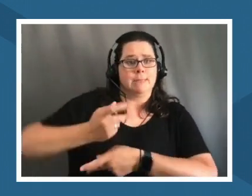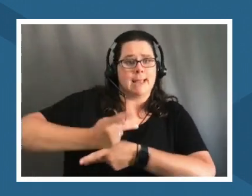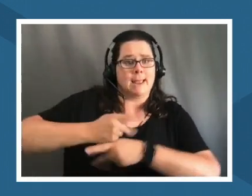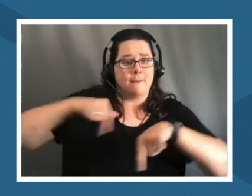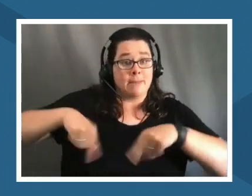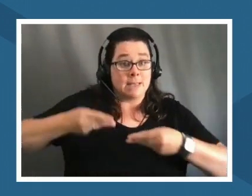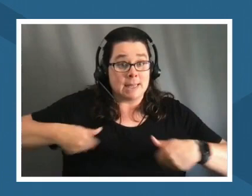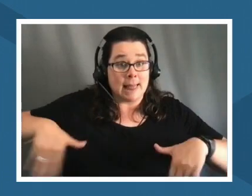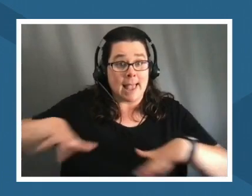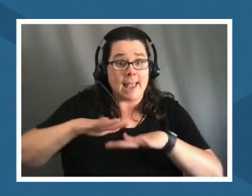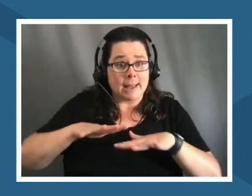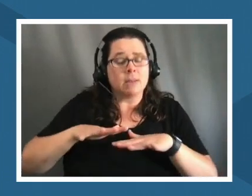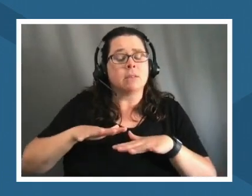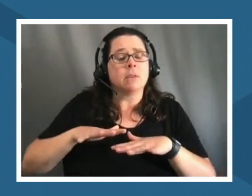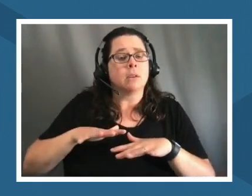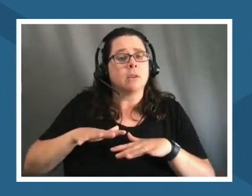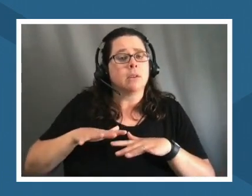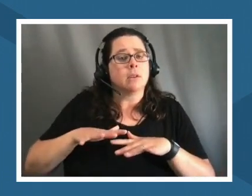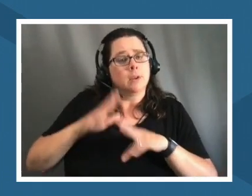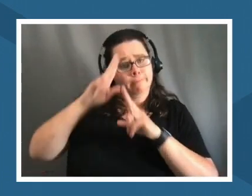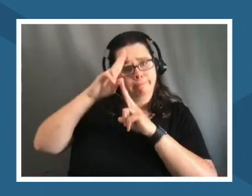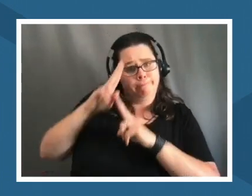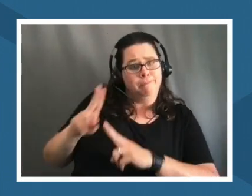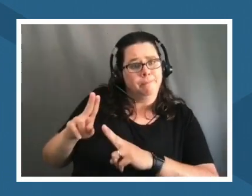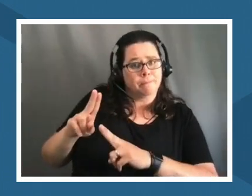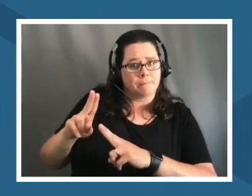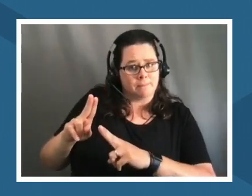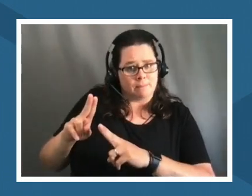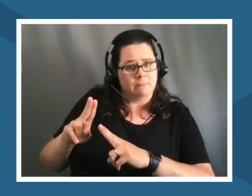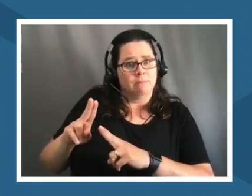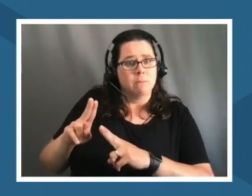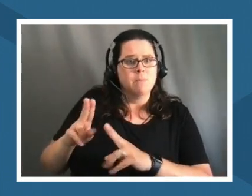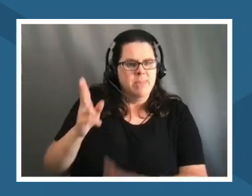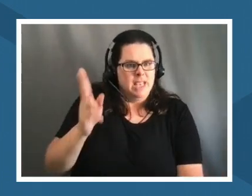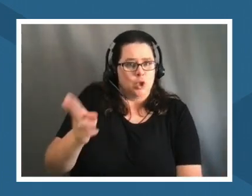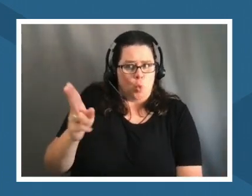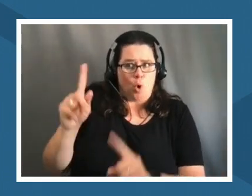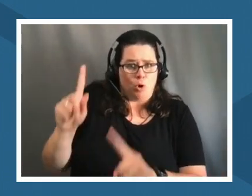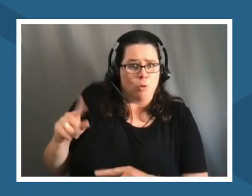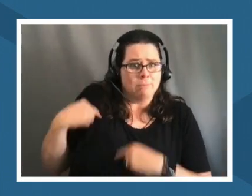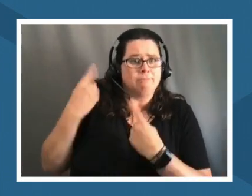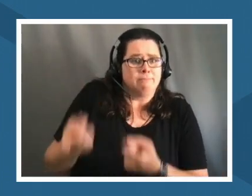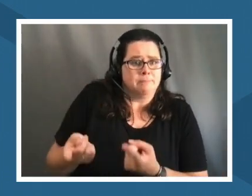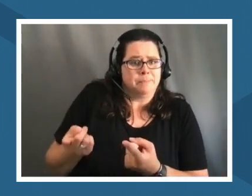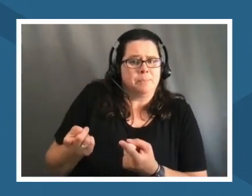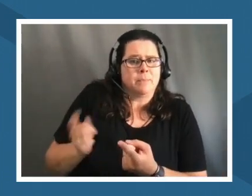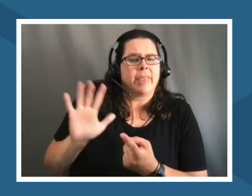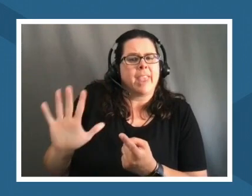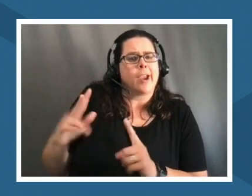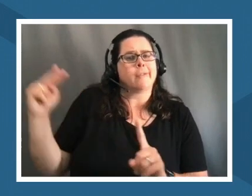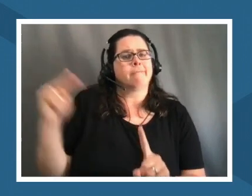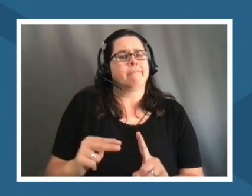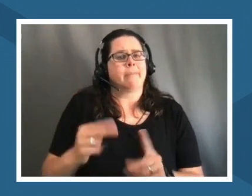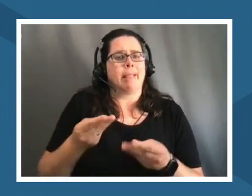you know when we think about that in a historical sense